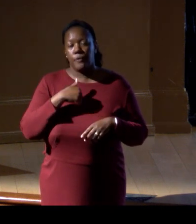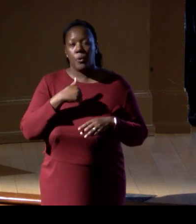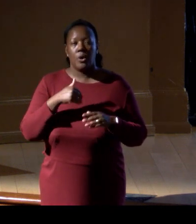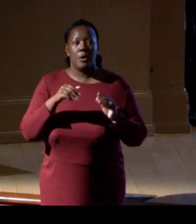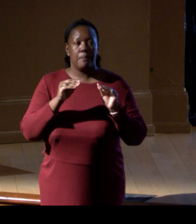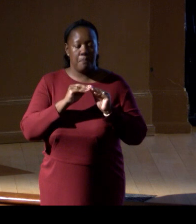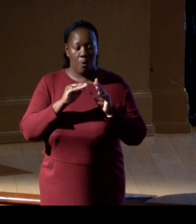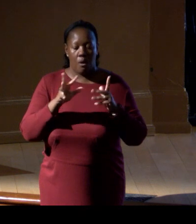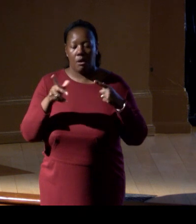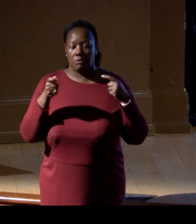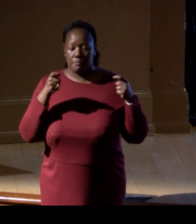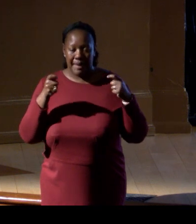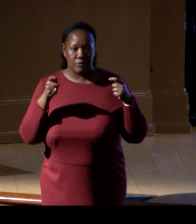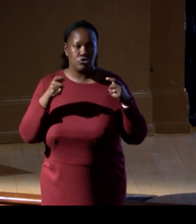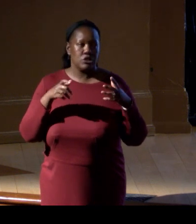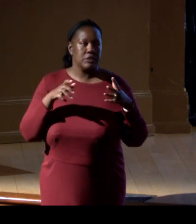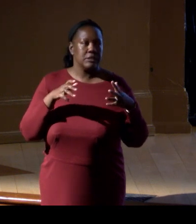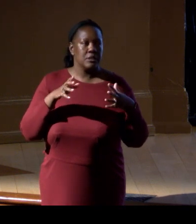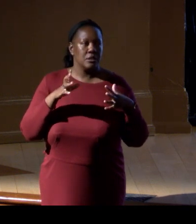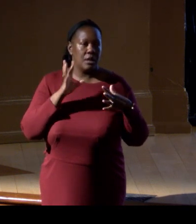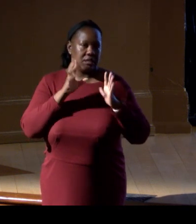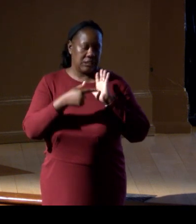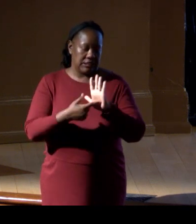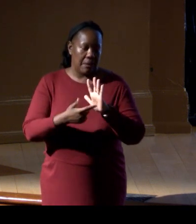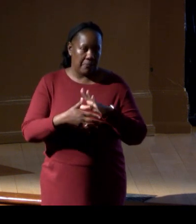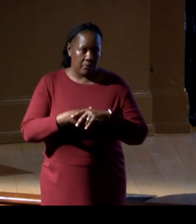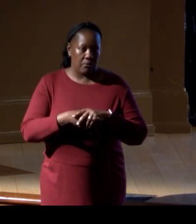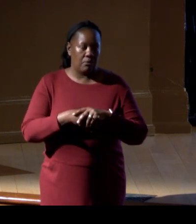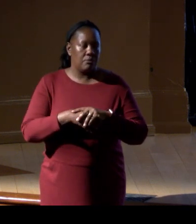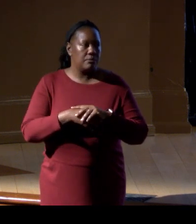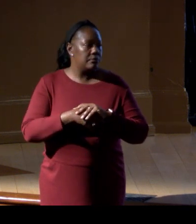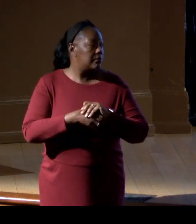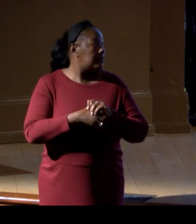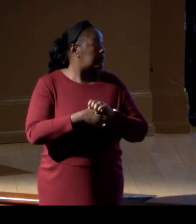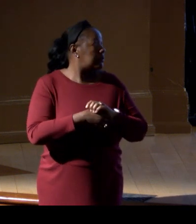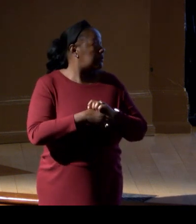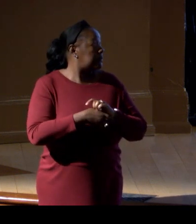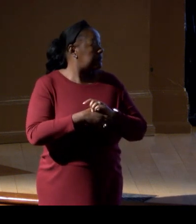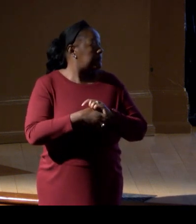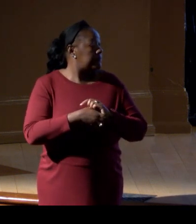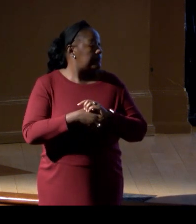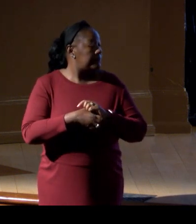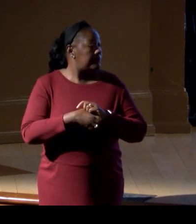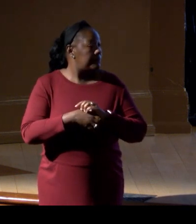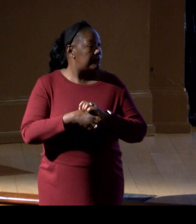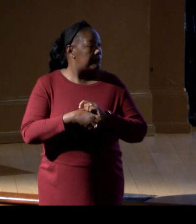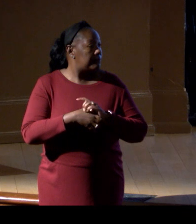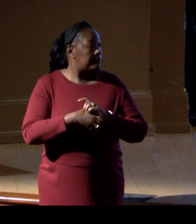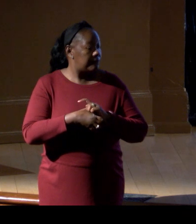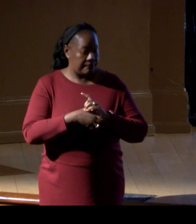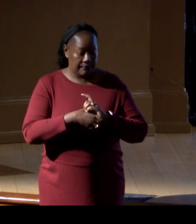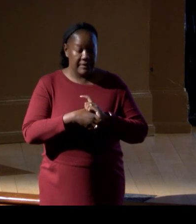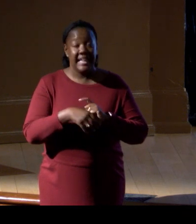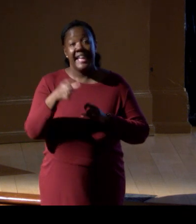including fisheries management as the example of the angel shark show. So this is how